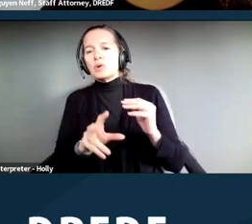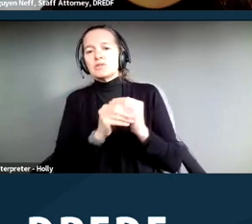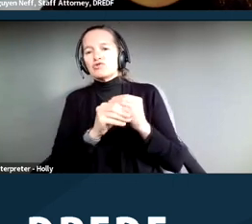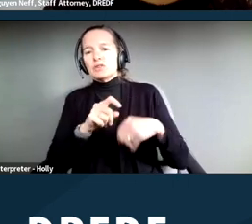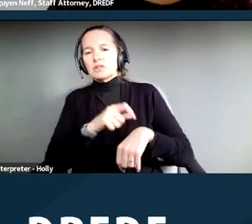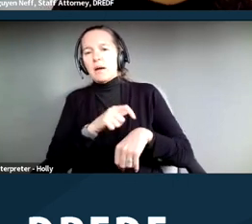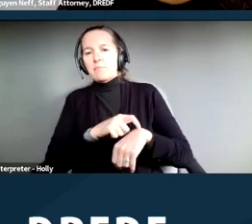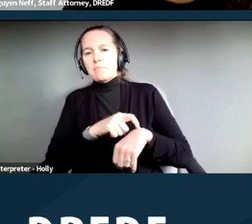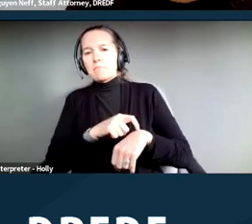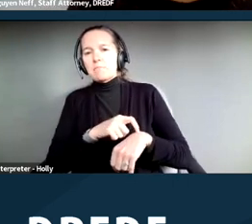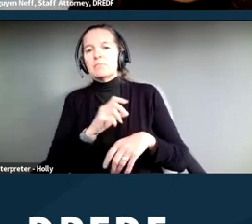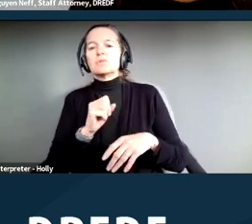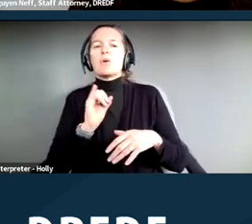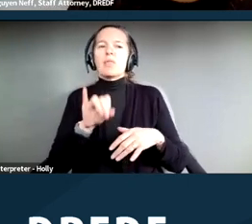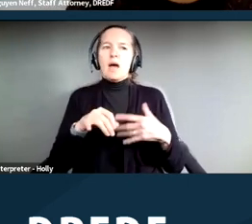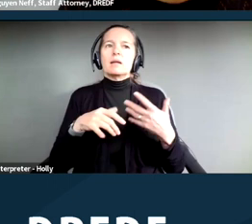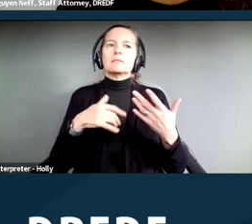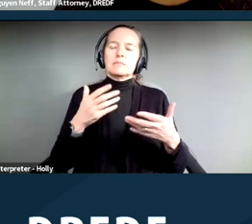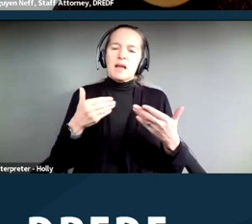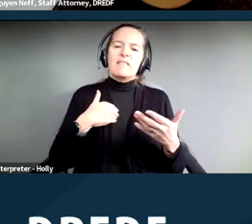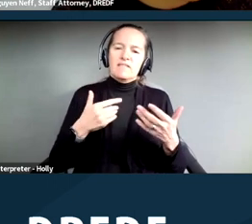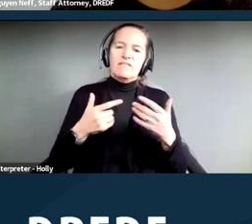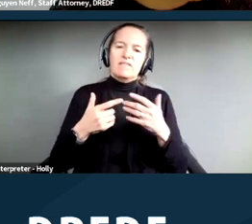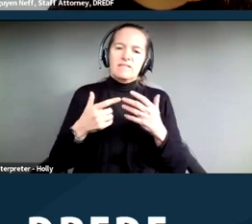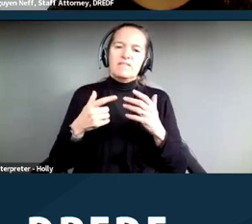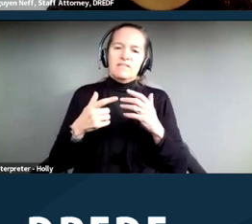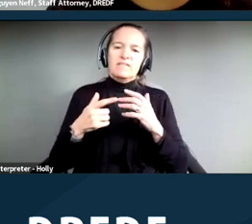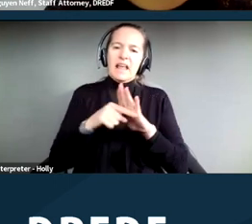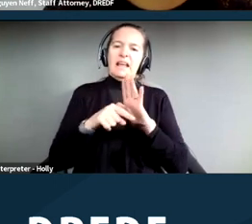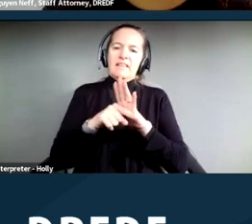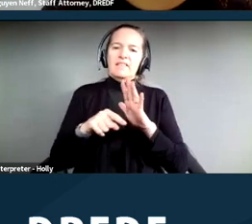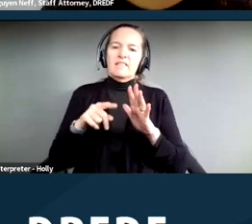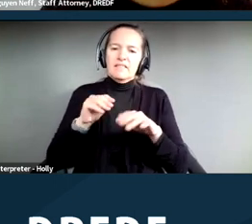and that led to a lot of negative consequences, and he had to sell his home as a result.